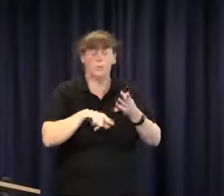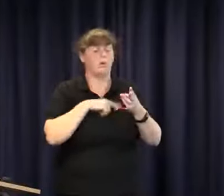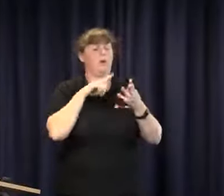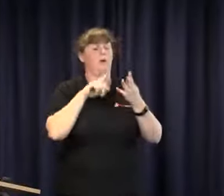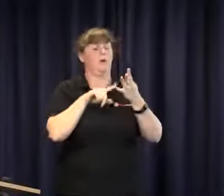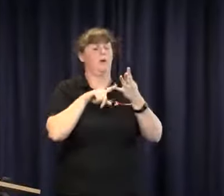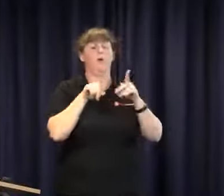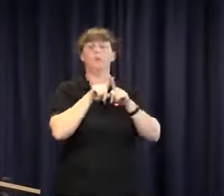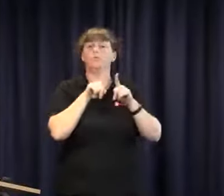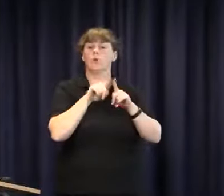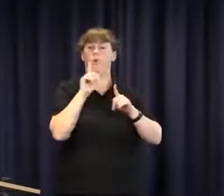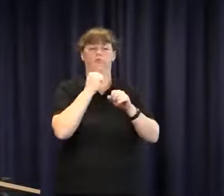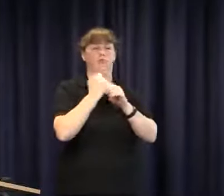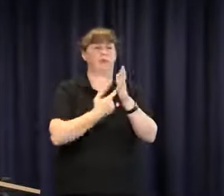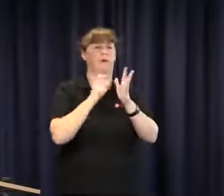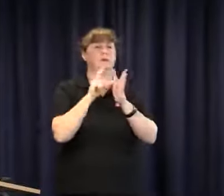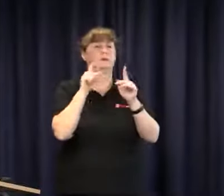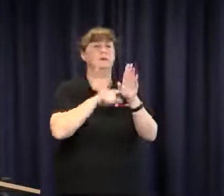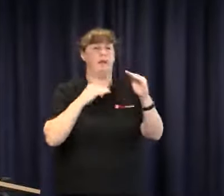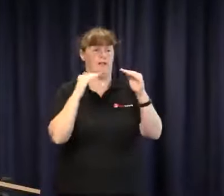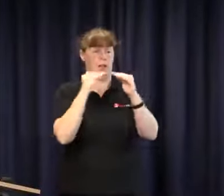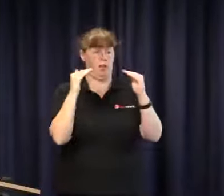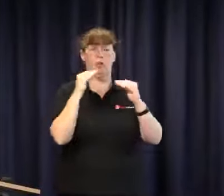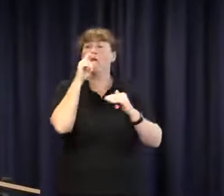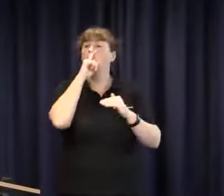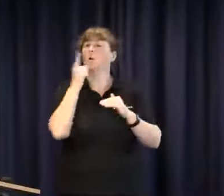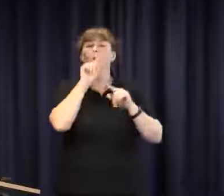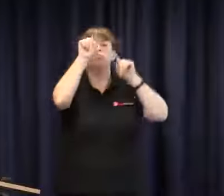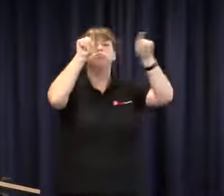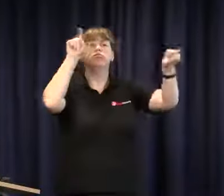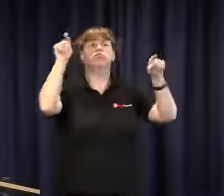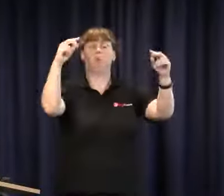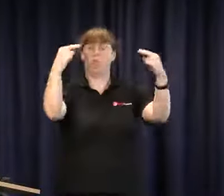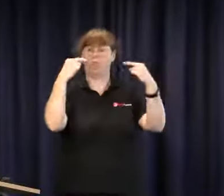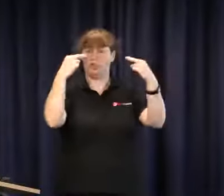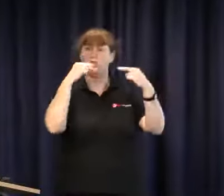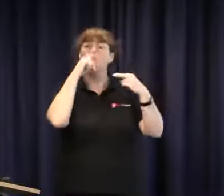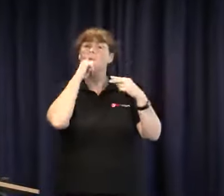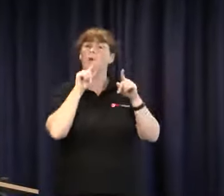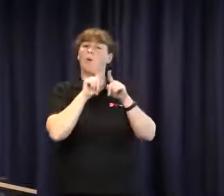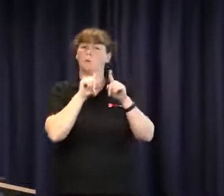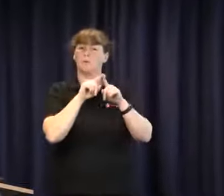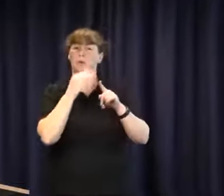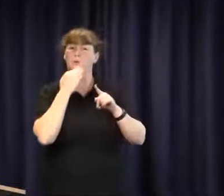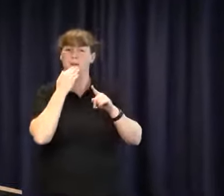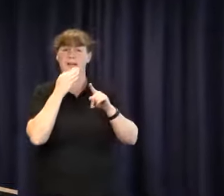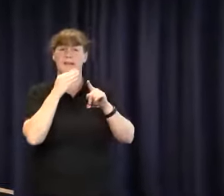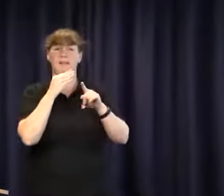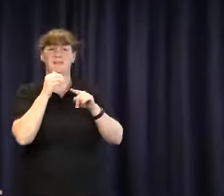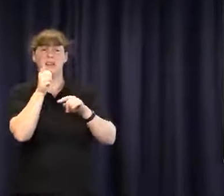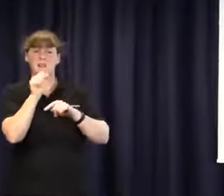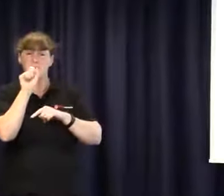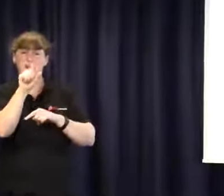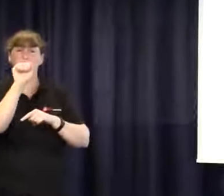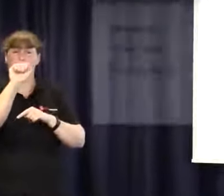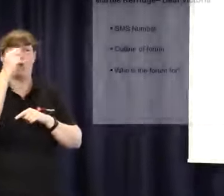school that they attend and also what grade or year level your child is currently. Those